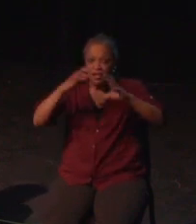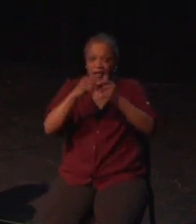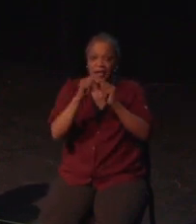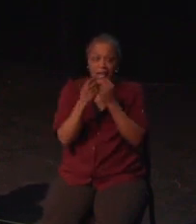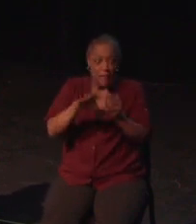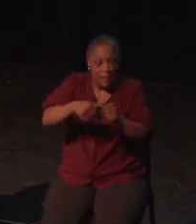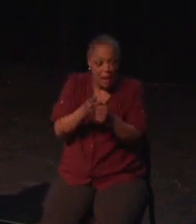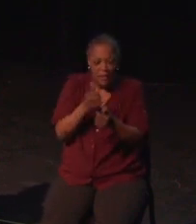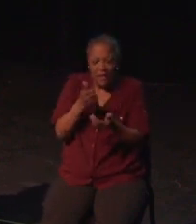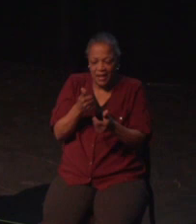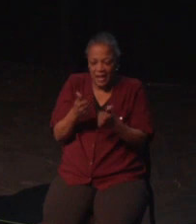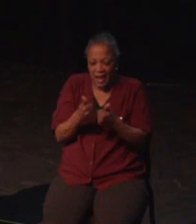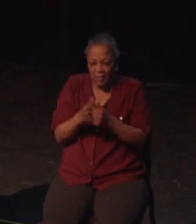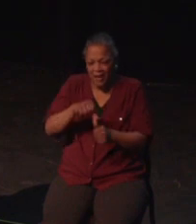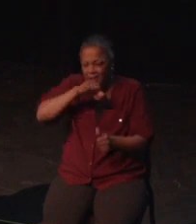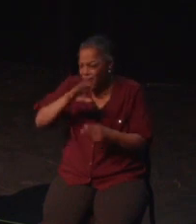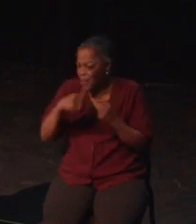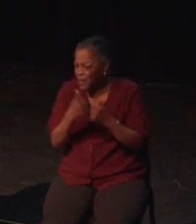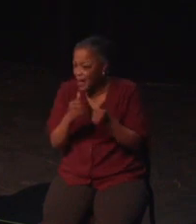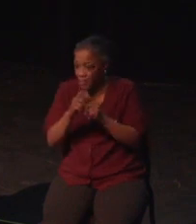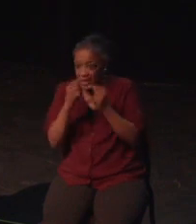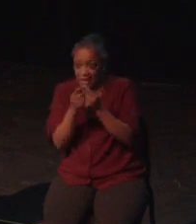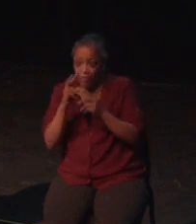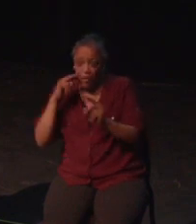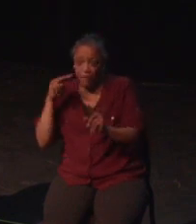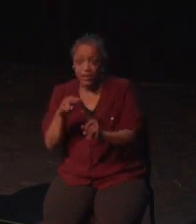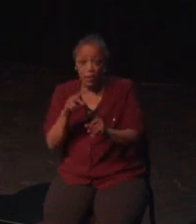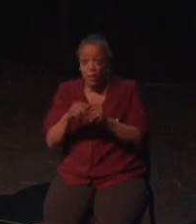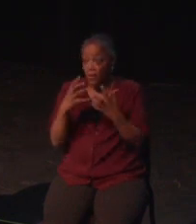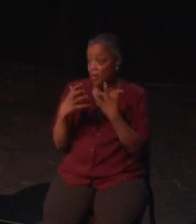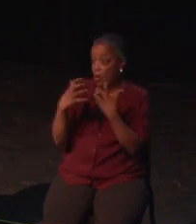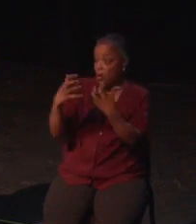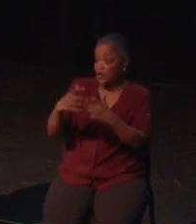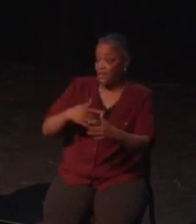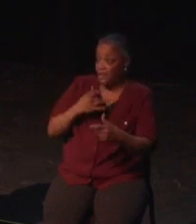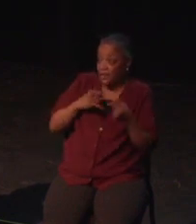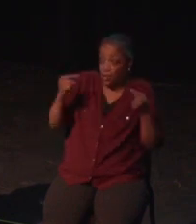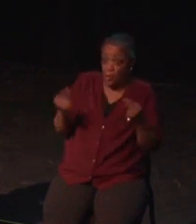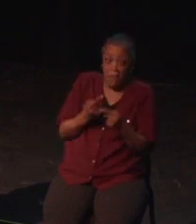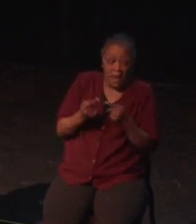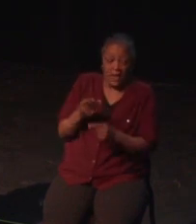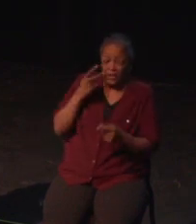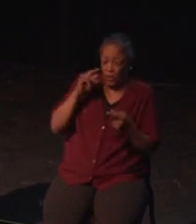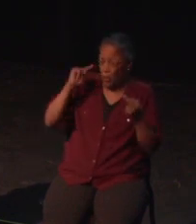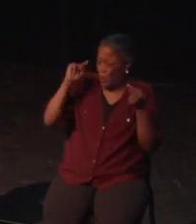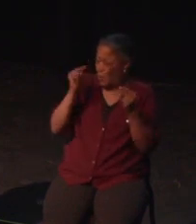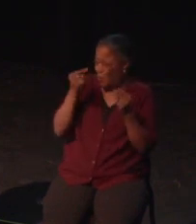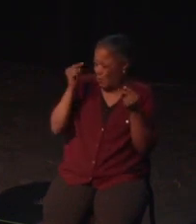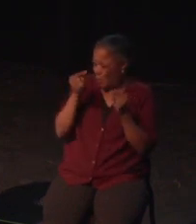for me and my weird thumbs. It doesn't matter how simple a game's controls are, I promise it can benefit from button mapping options.